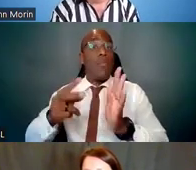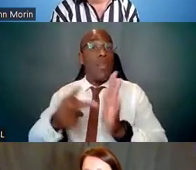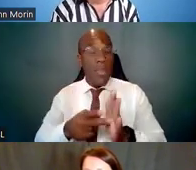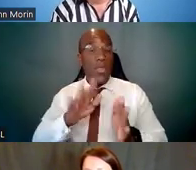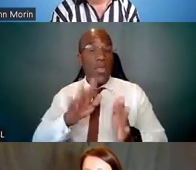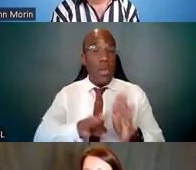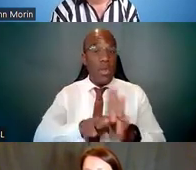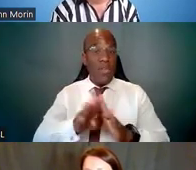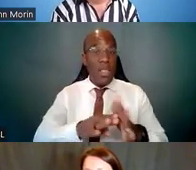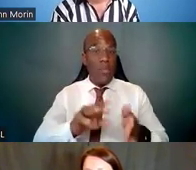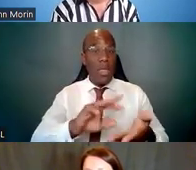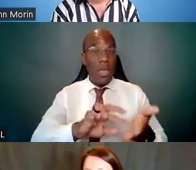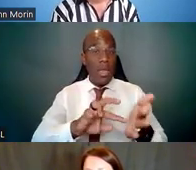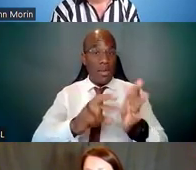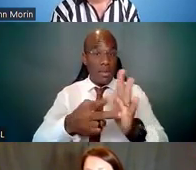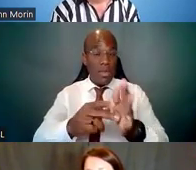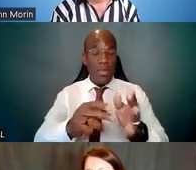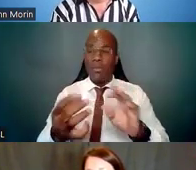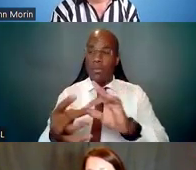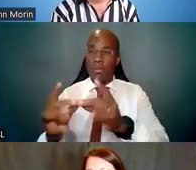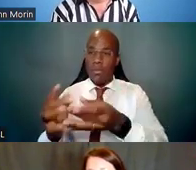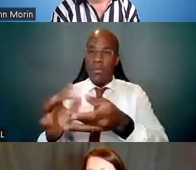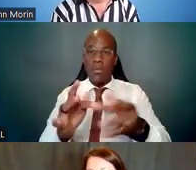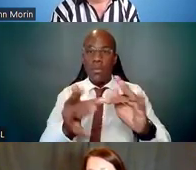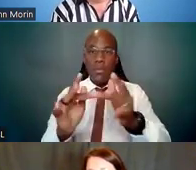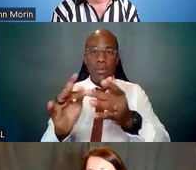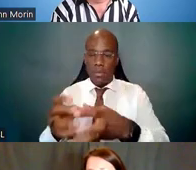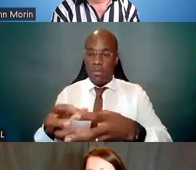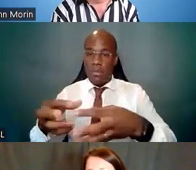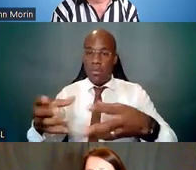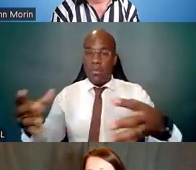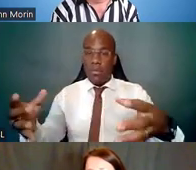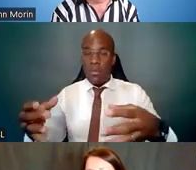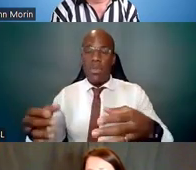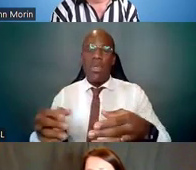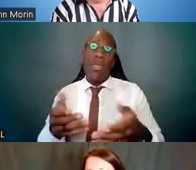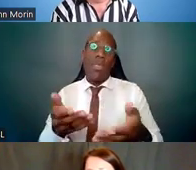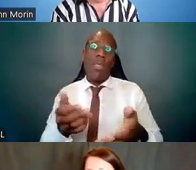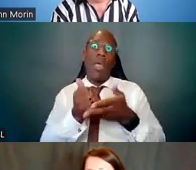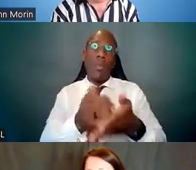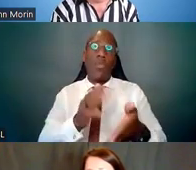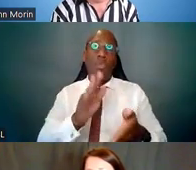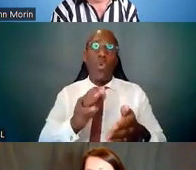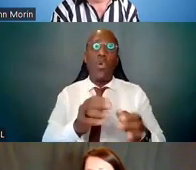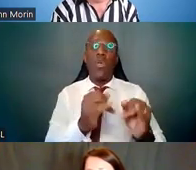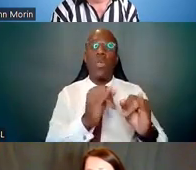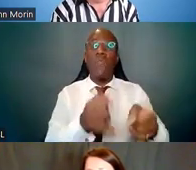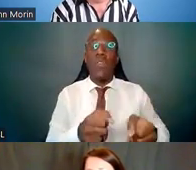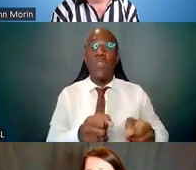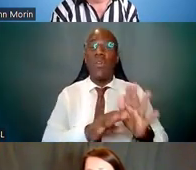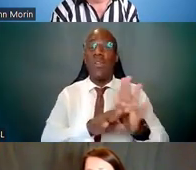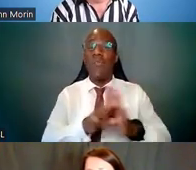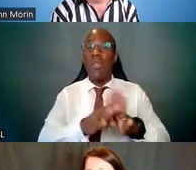that you've had on your individual development plan. And that's the reason why we're going after it, yard after yard.